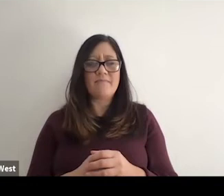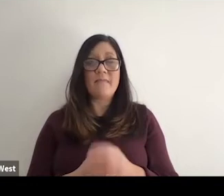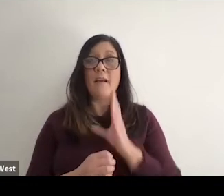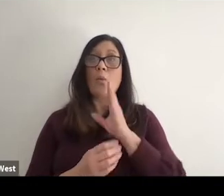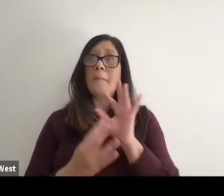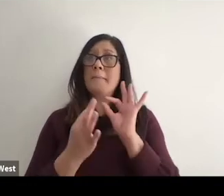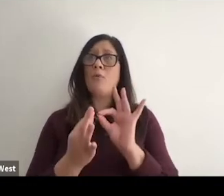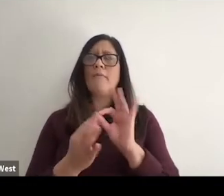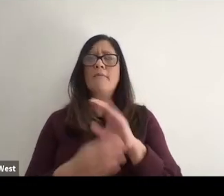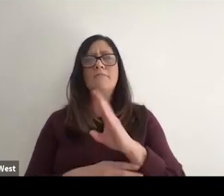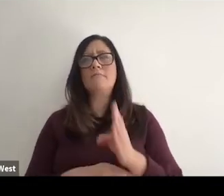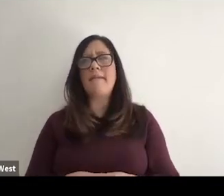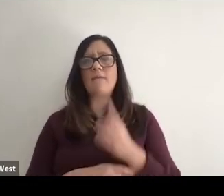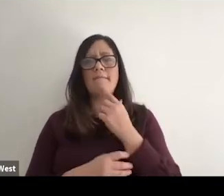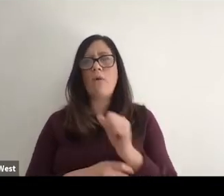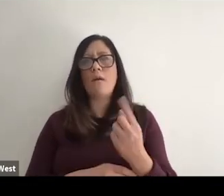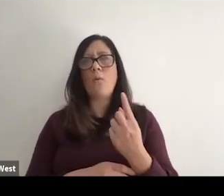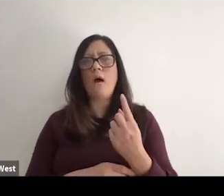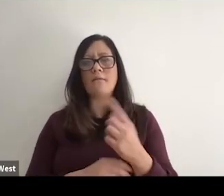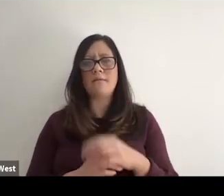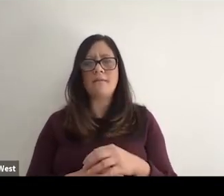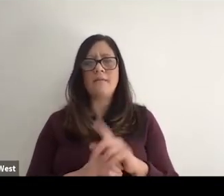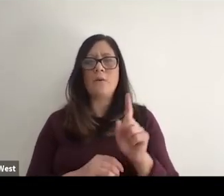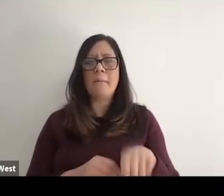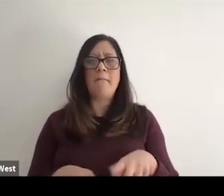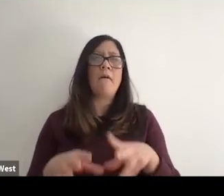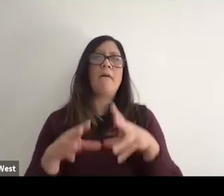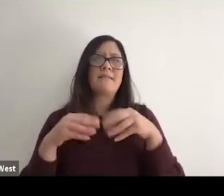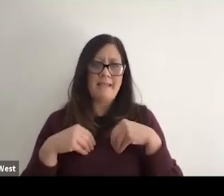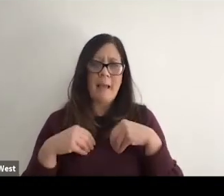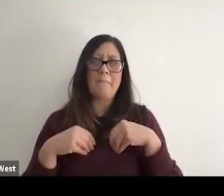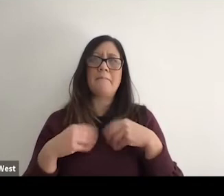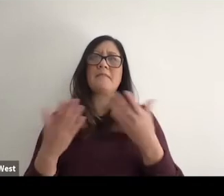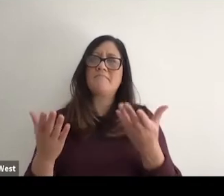Perfect, never perfect for anybody. We've got to accept that to what is what is.